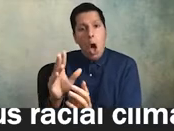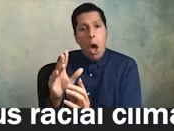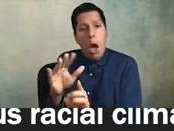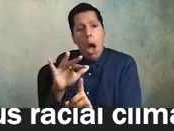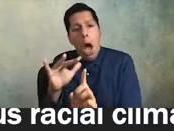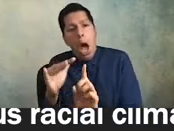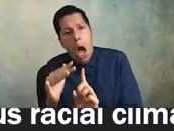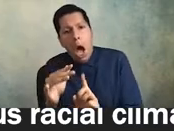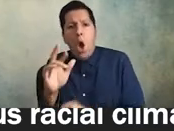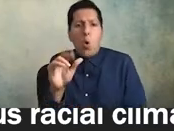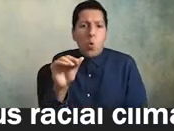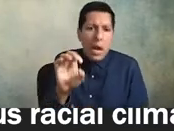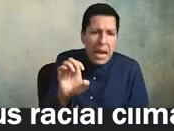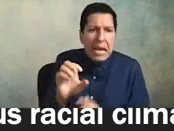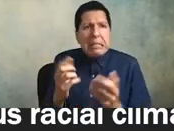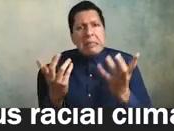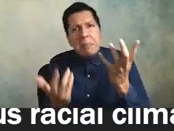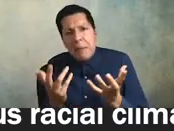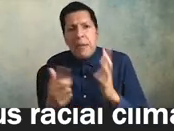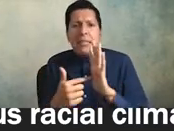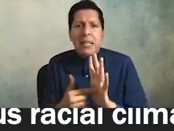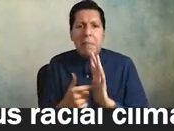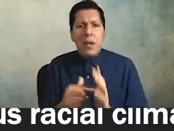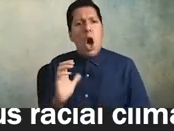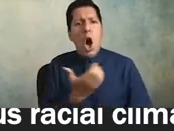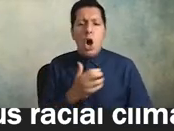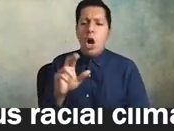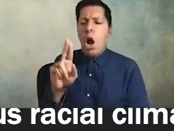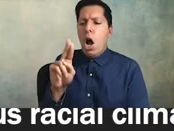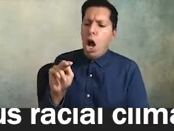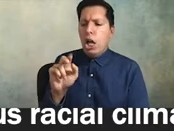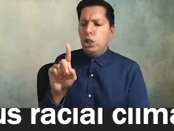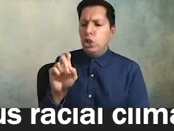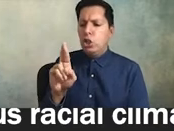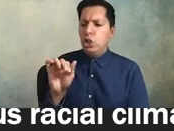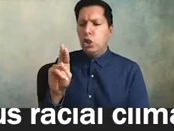semantic substitutes like our underserved students or our disadvantage who are they